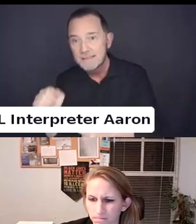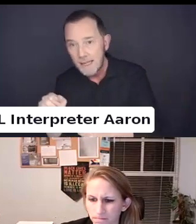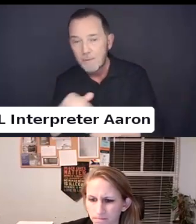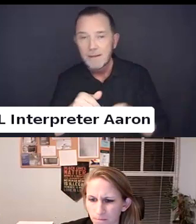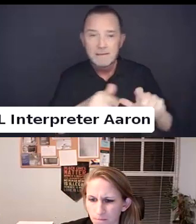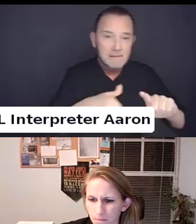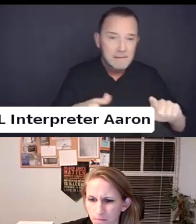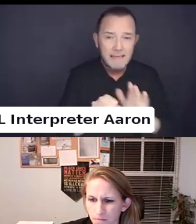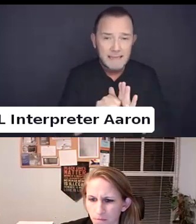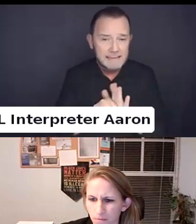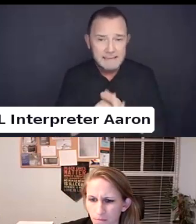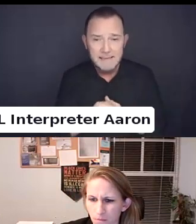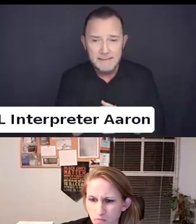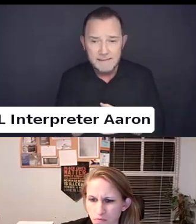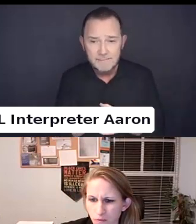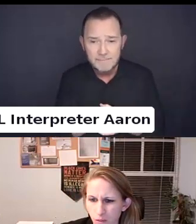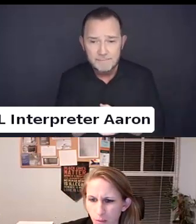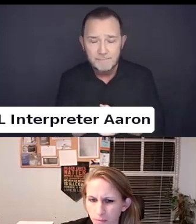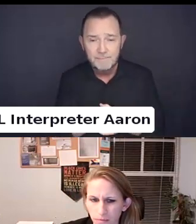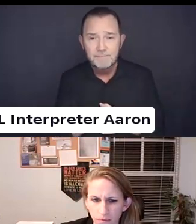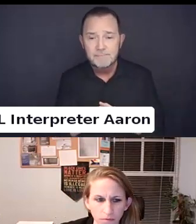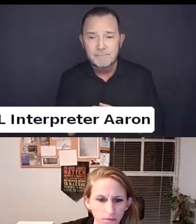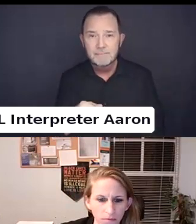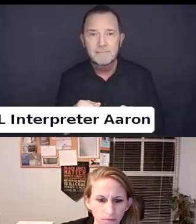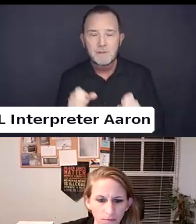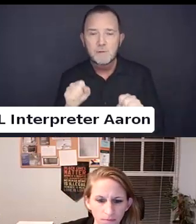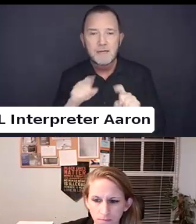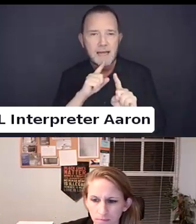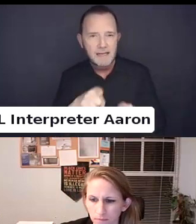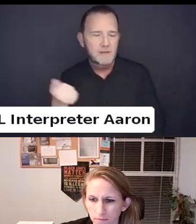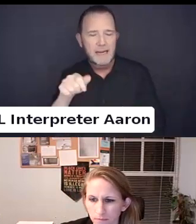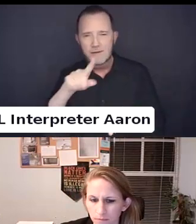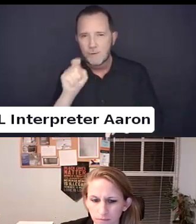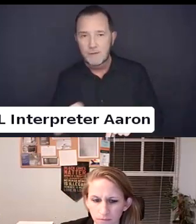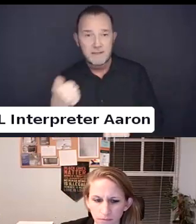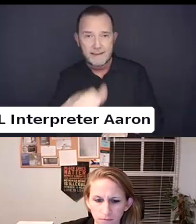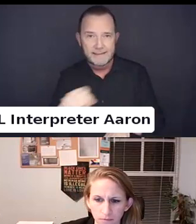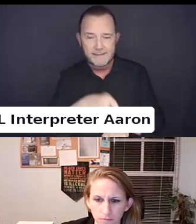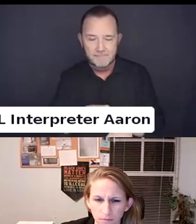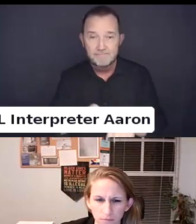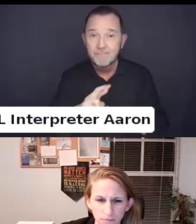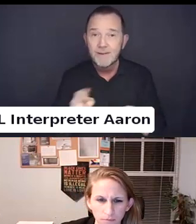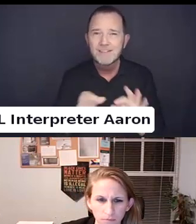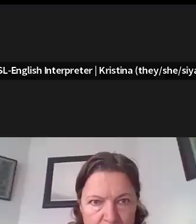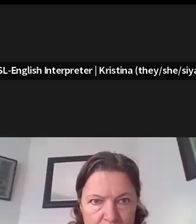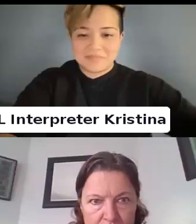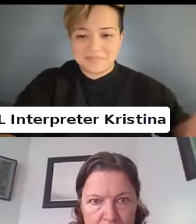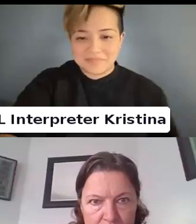Also, Feel free to answer any of the questions.